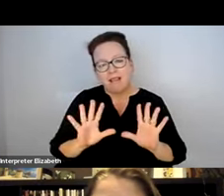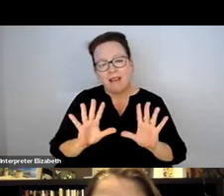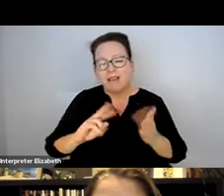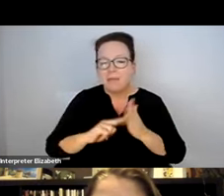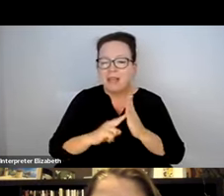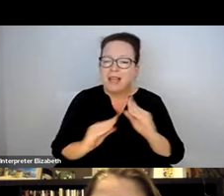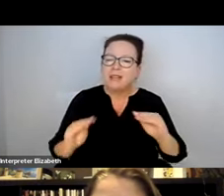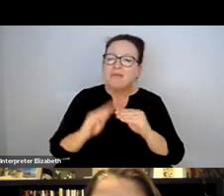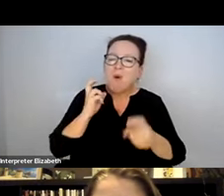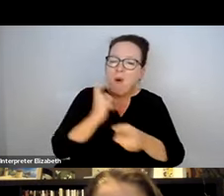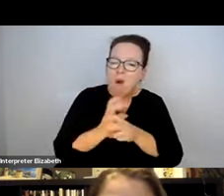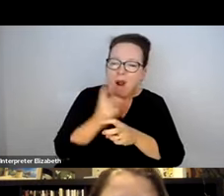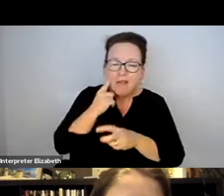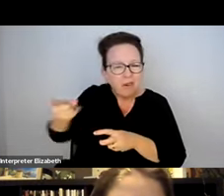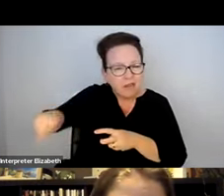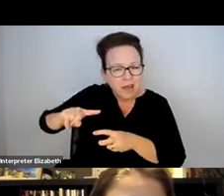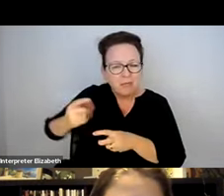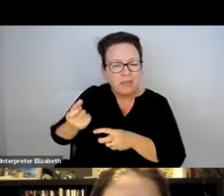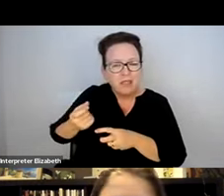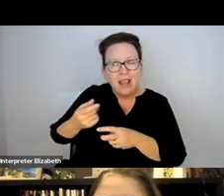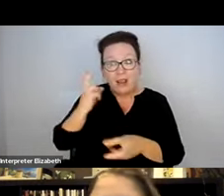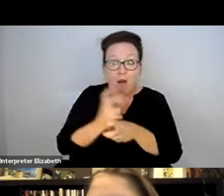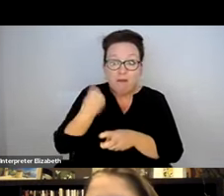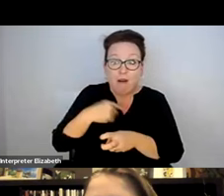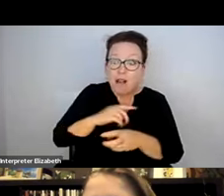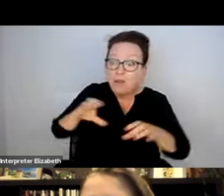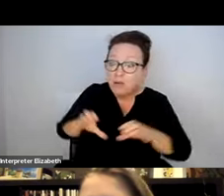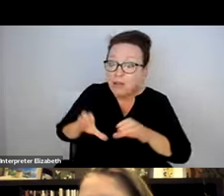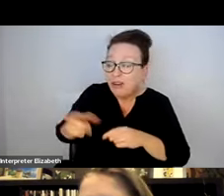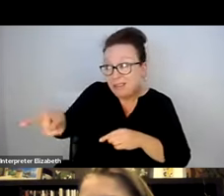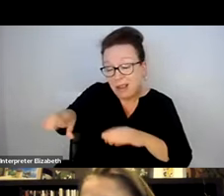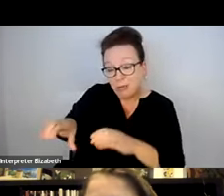ORDINANCE AS A REQUIREMENT. IT IS A HARDER THING TO